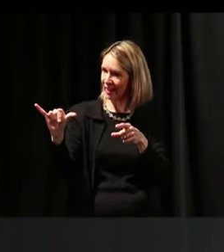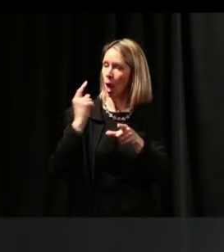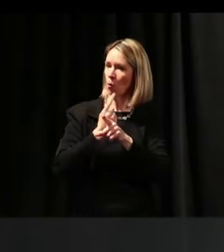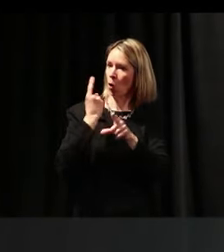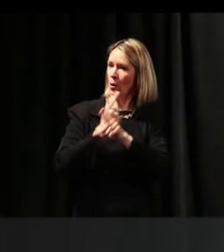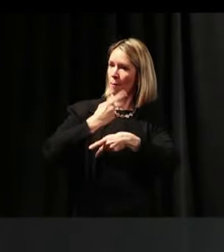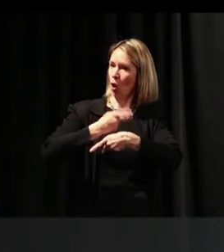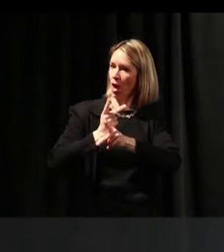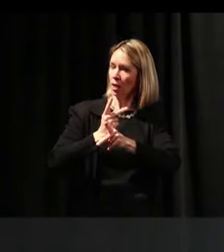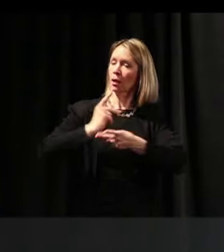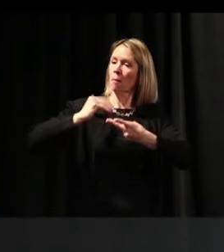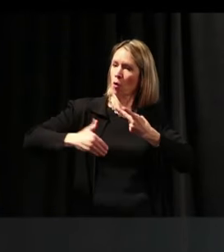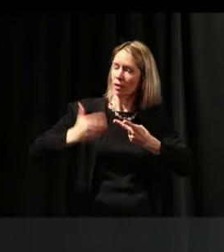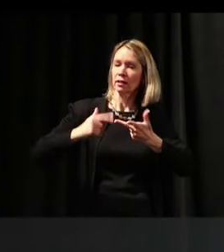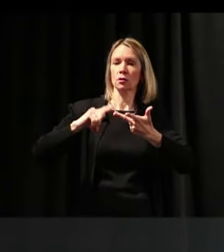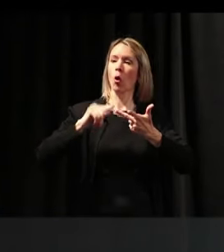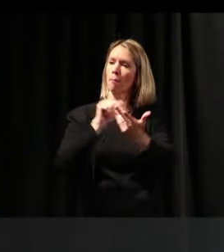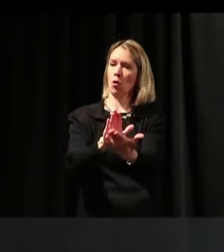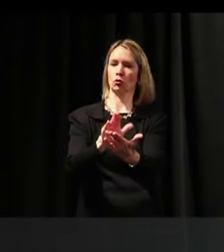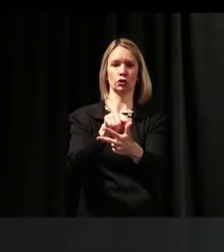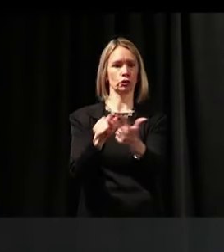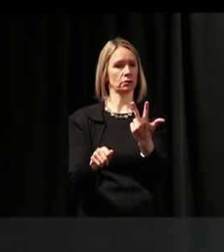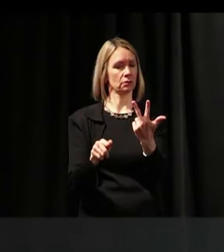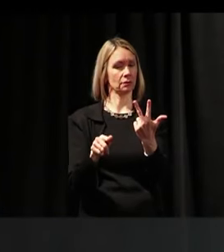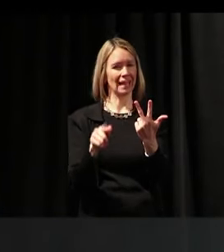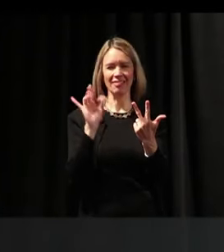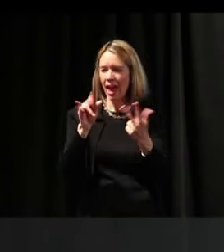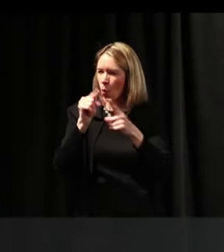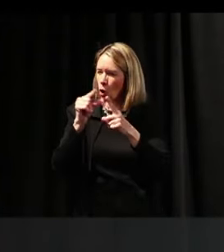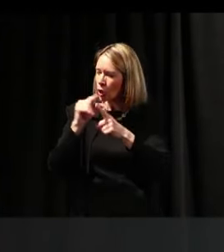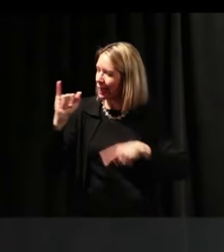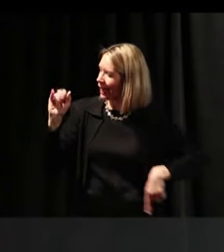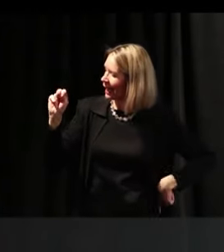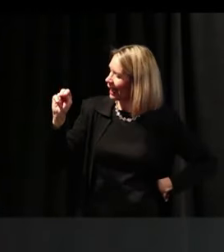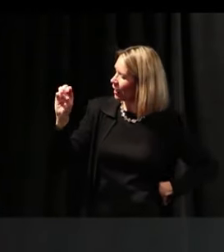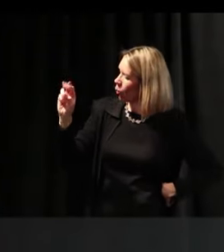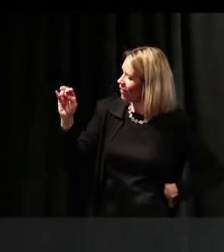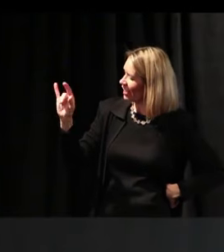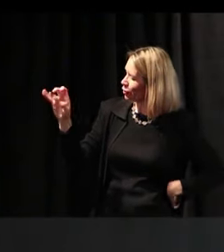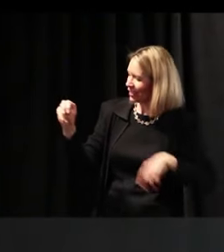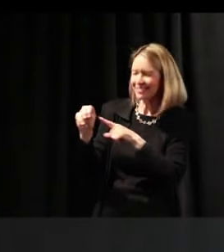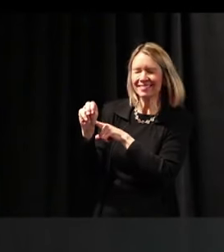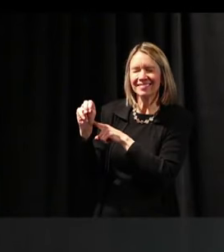process or approach. Now that word innovation, we get that thrown – you hear innovative all the time